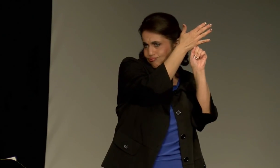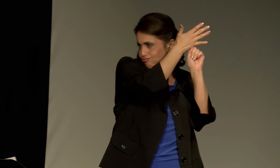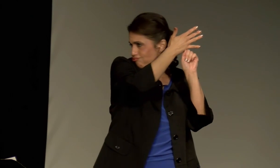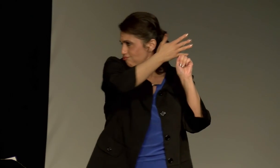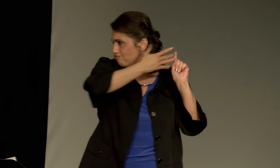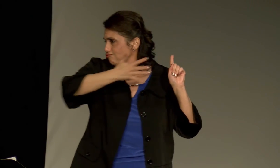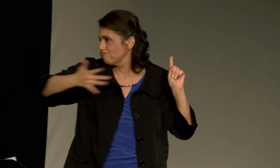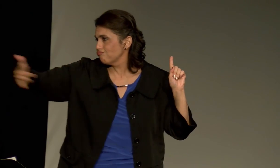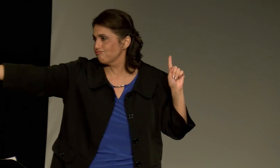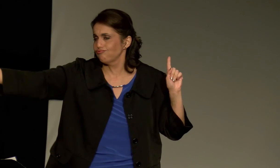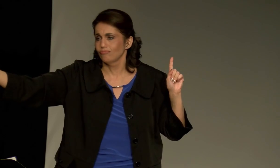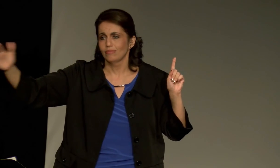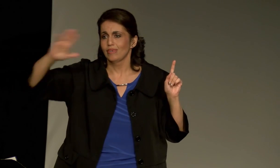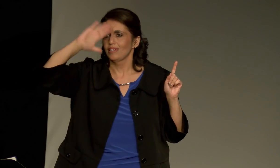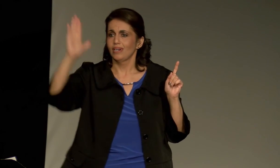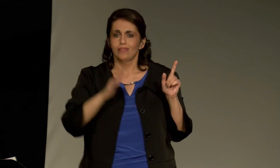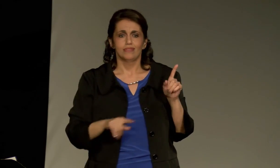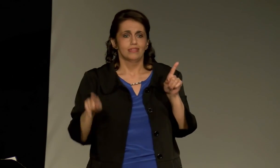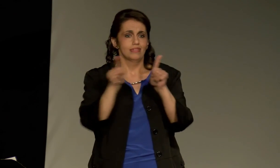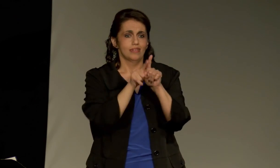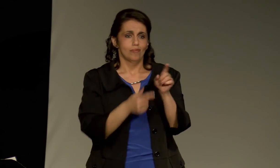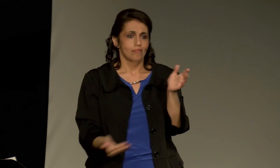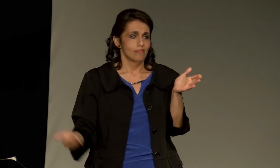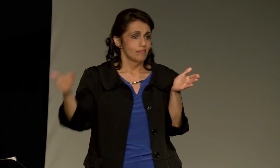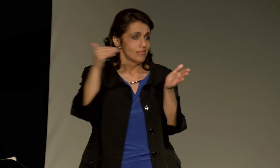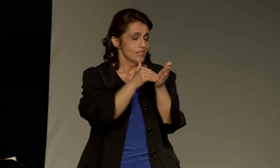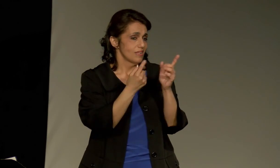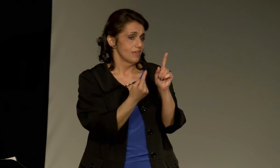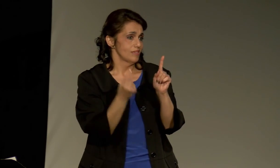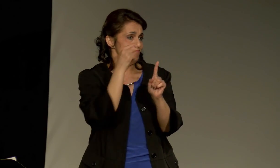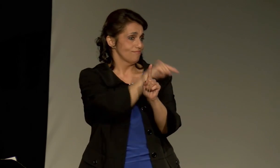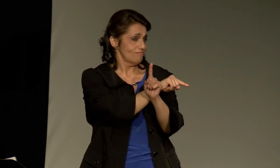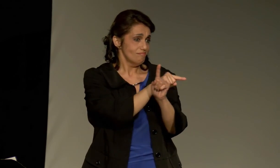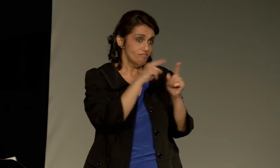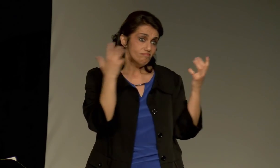6 to March 6, 1988, changed the fate of deaf people.